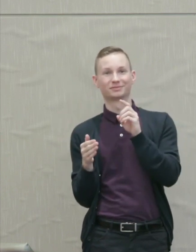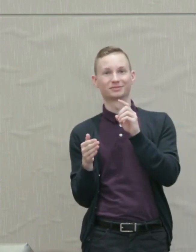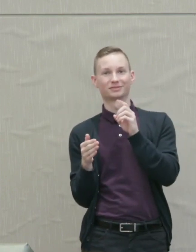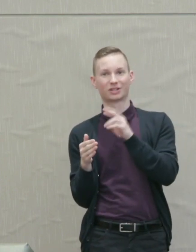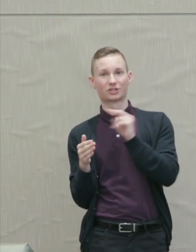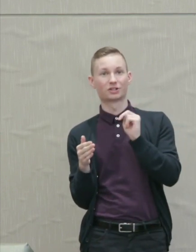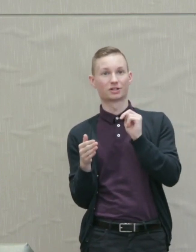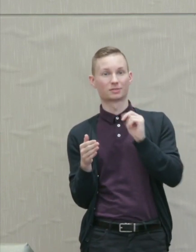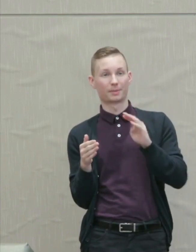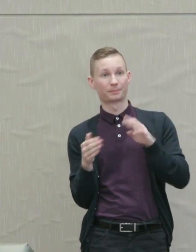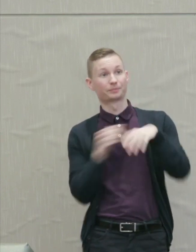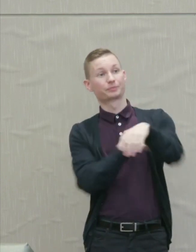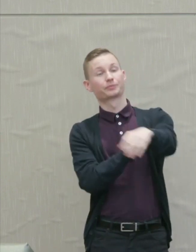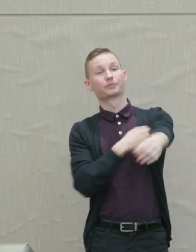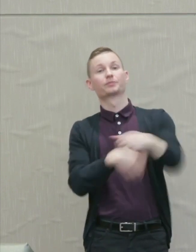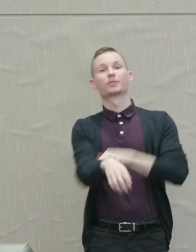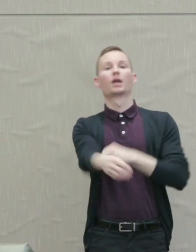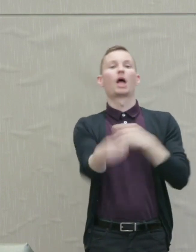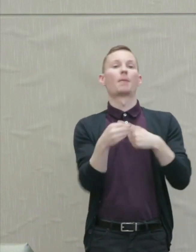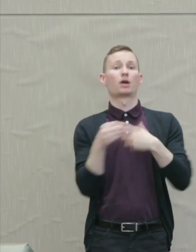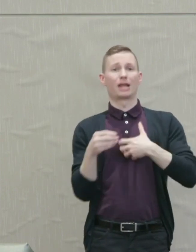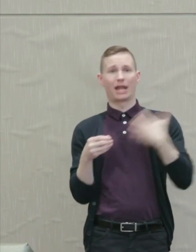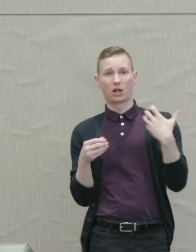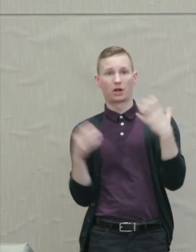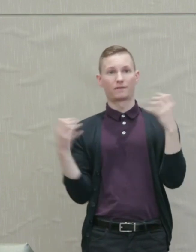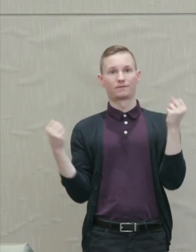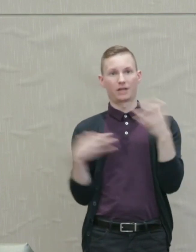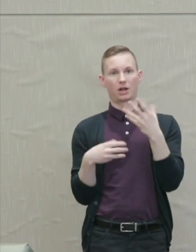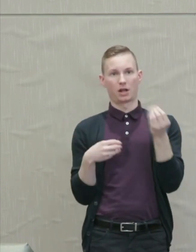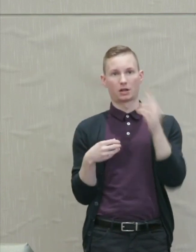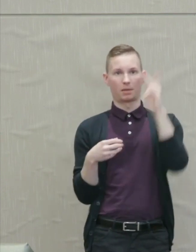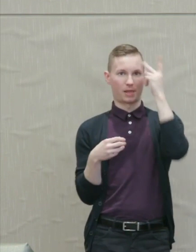anger, fear, and the politics of blame.